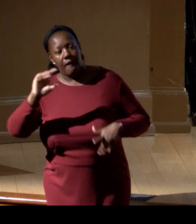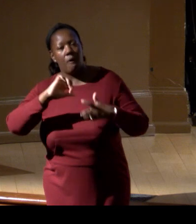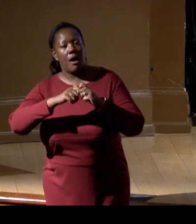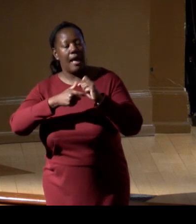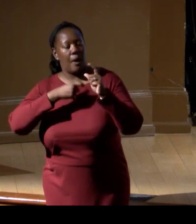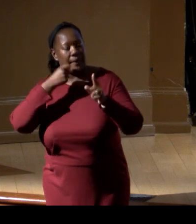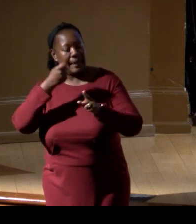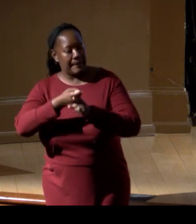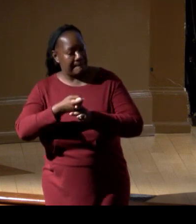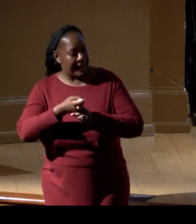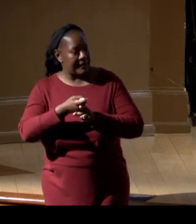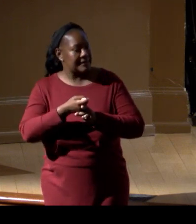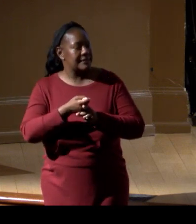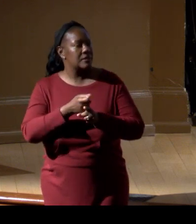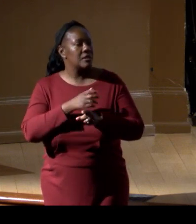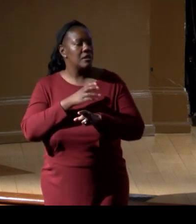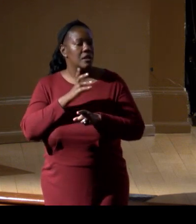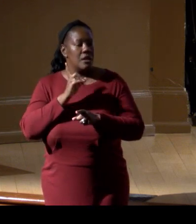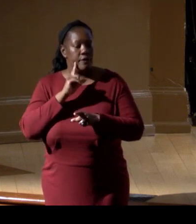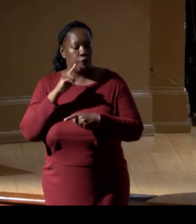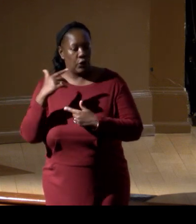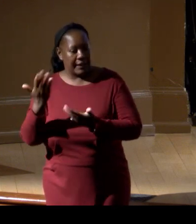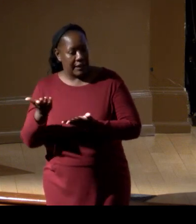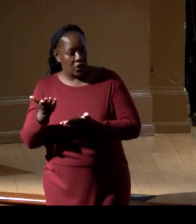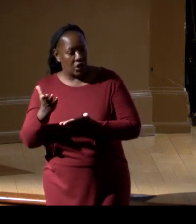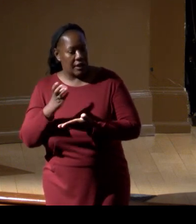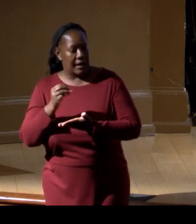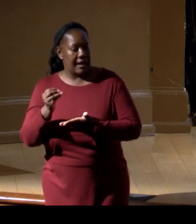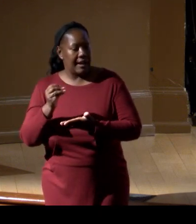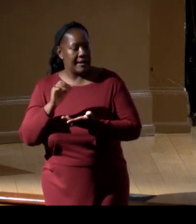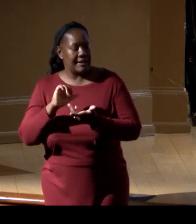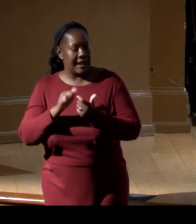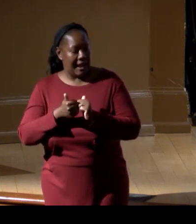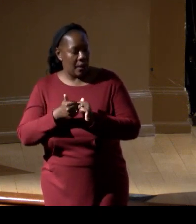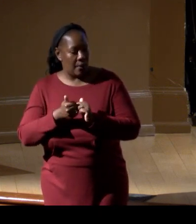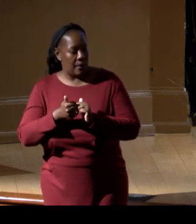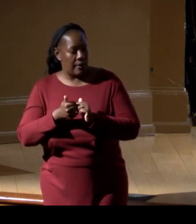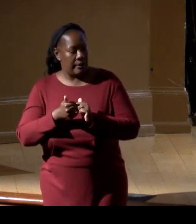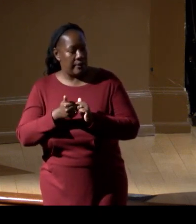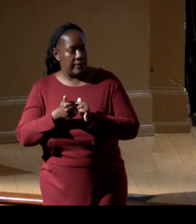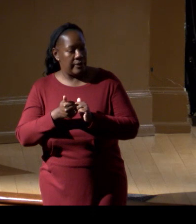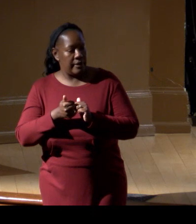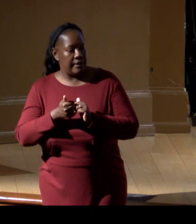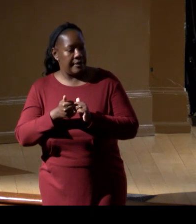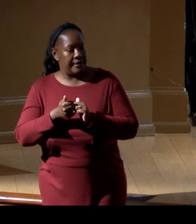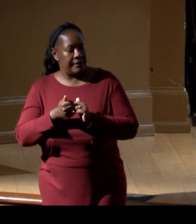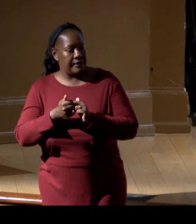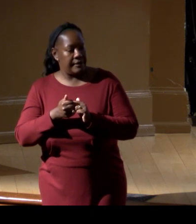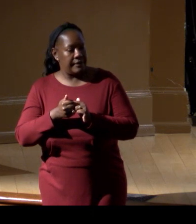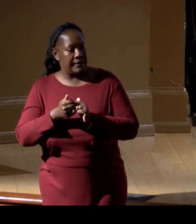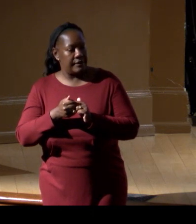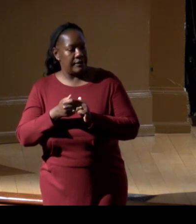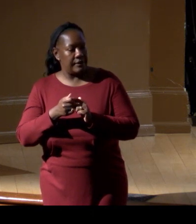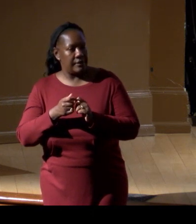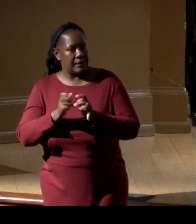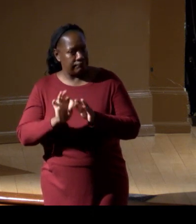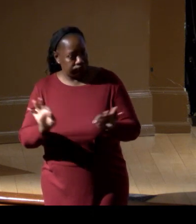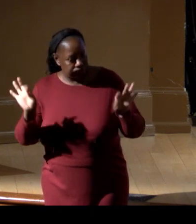which is really relevant here in terms of how you integrate data from platforms operating at different scales. We still don't do that well.